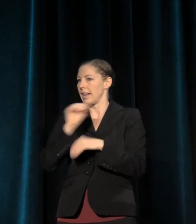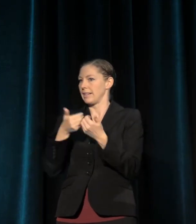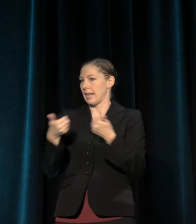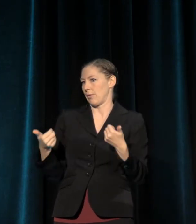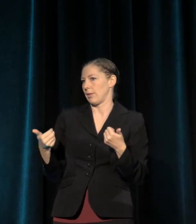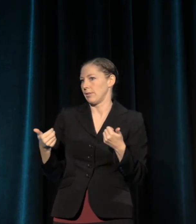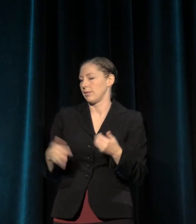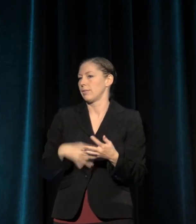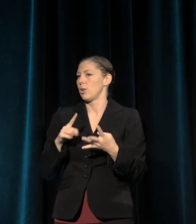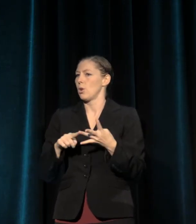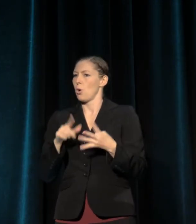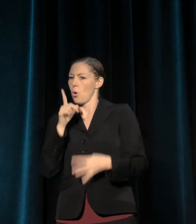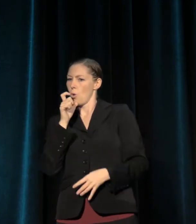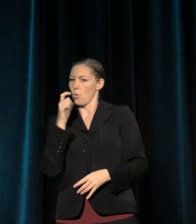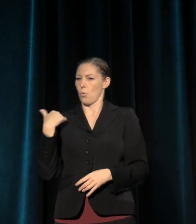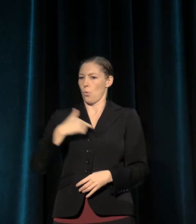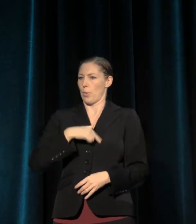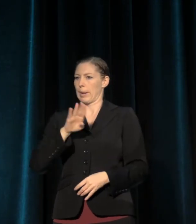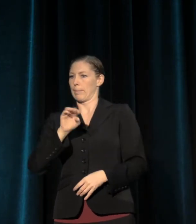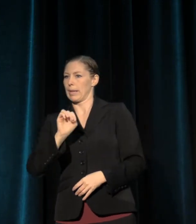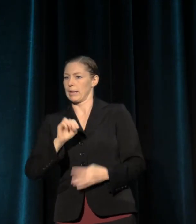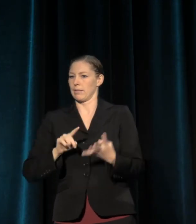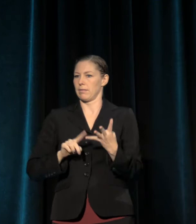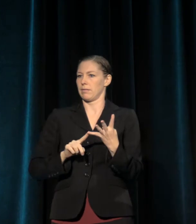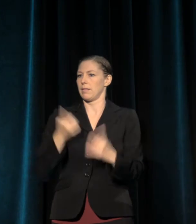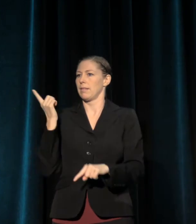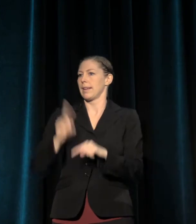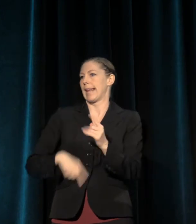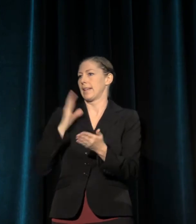and "Can't Stop Won't Stop: A History of The Hip-Hop Generation."